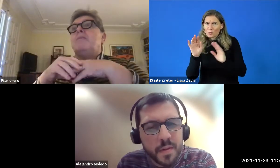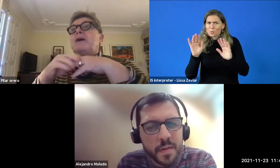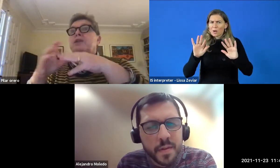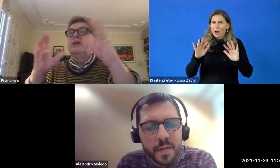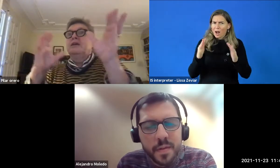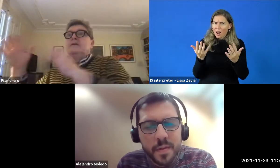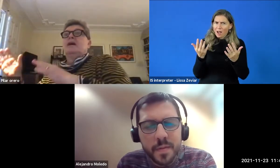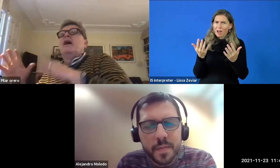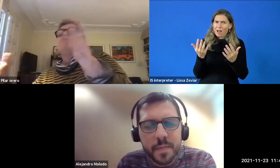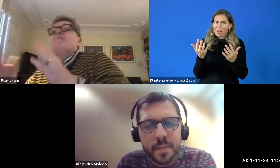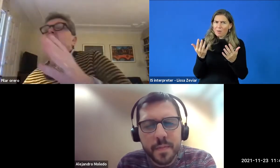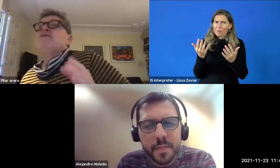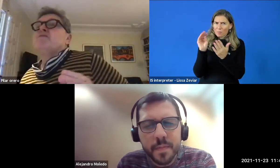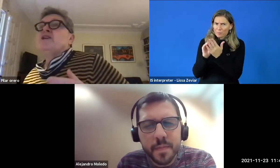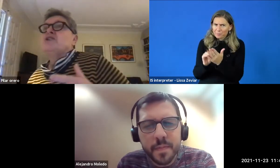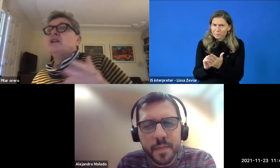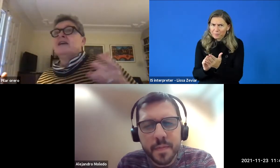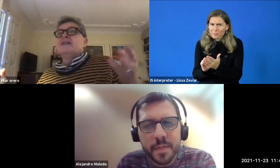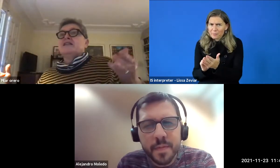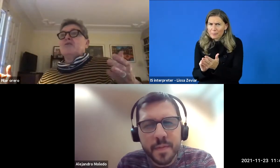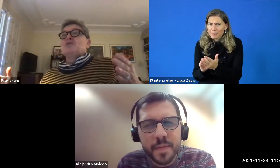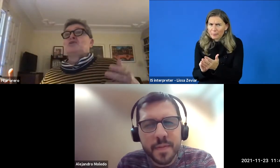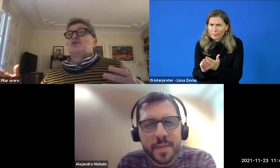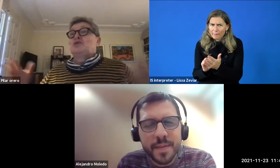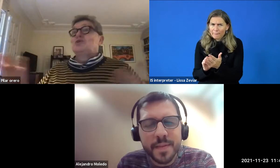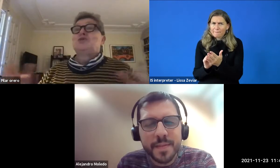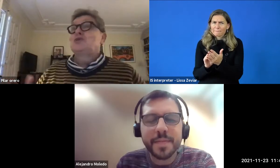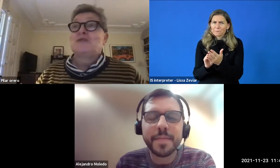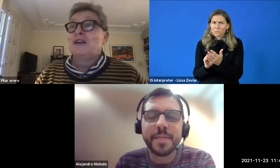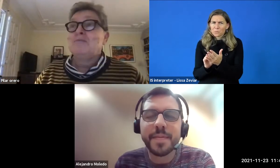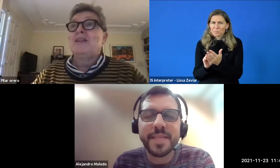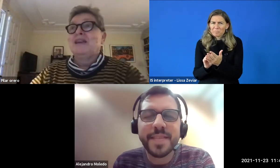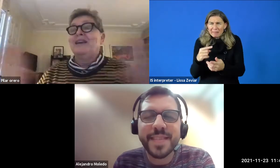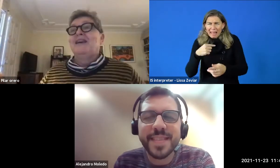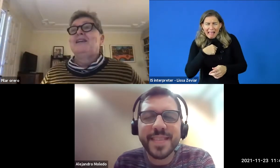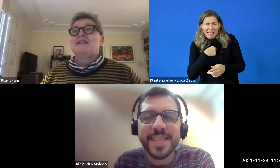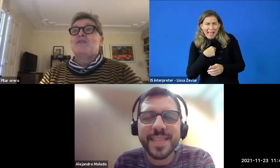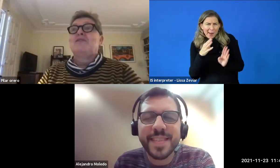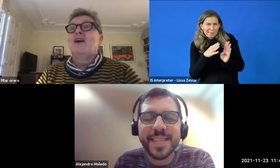But I prepare the information in case I was too short of time. I think it's enough now.